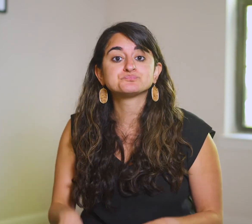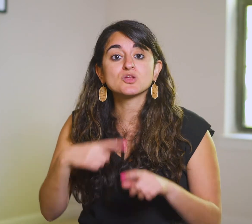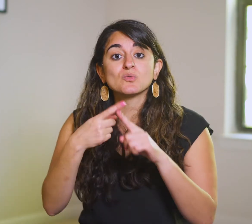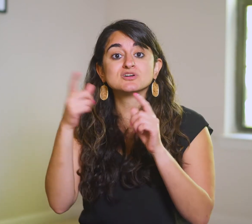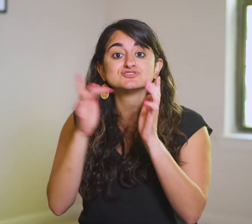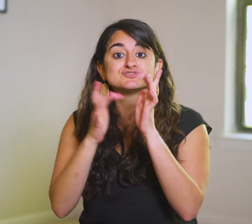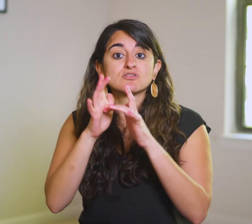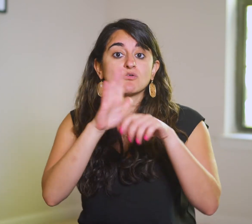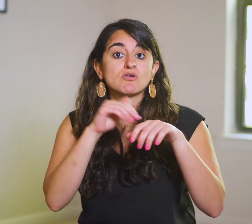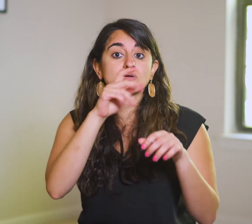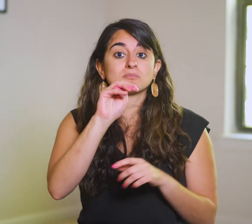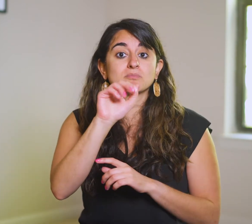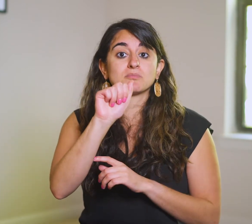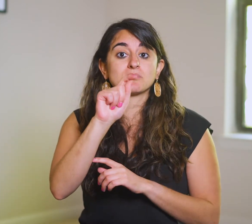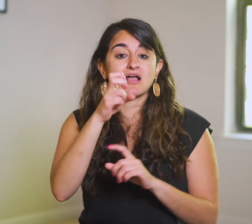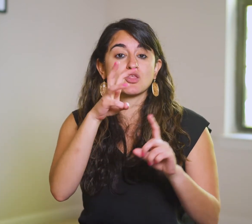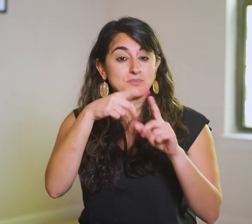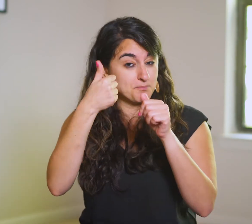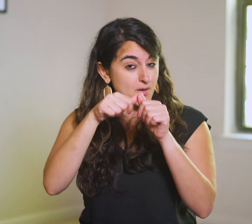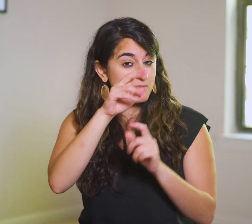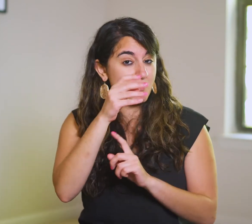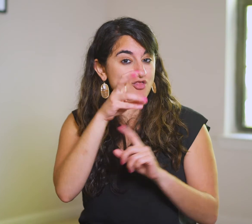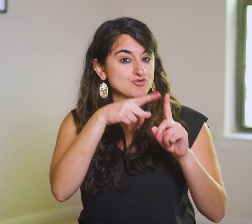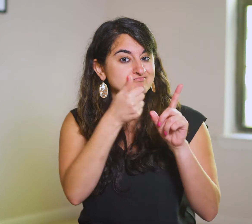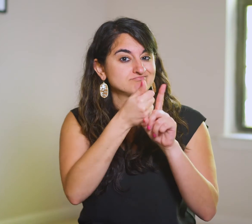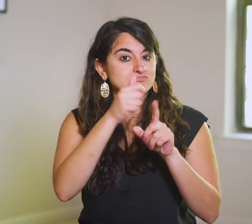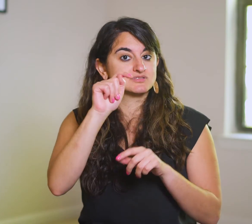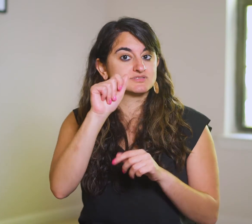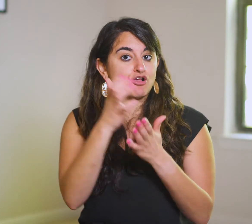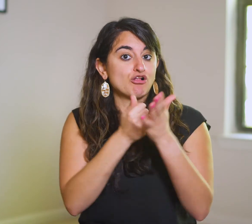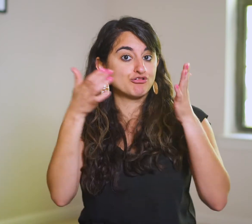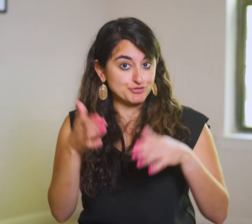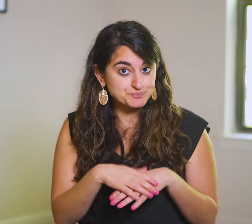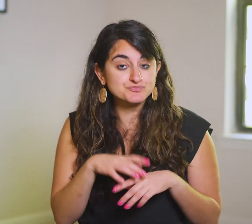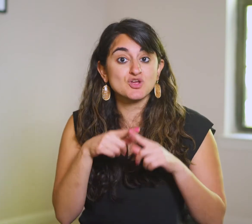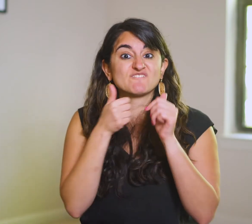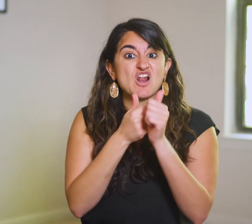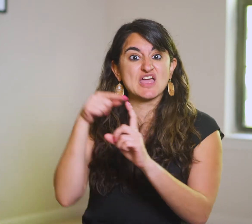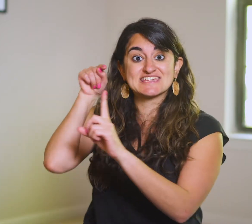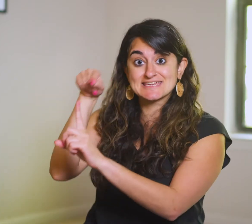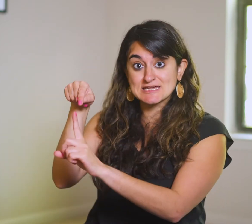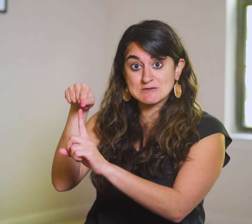When Jesus calls Matthew the tax collector to follow Him,